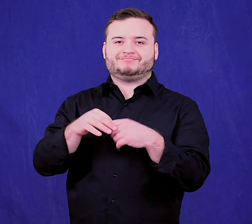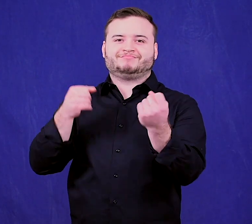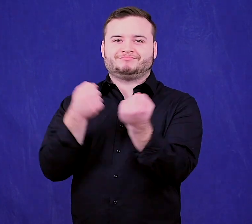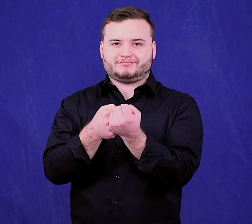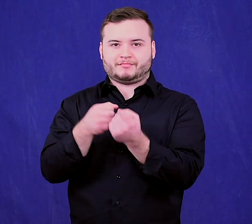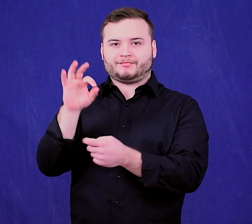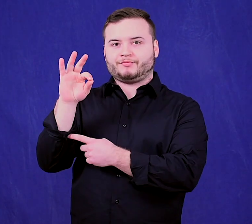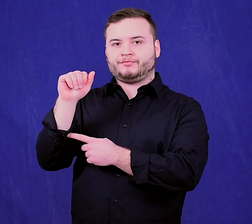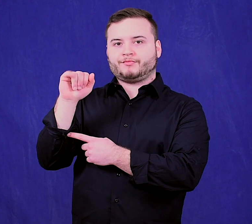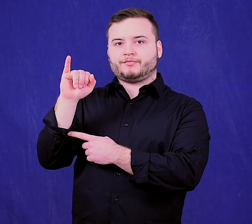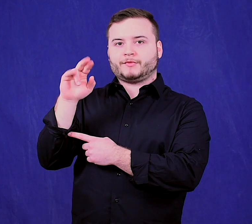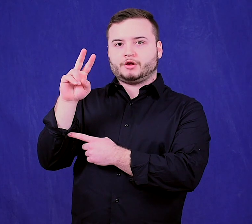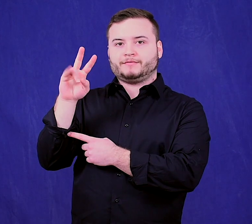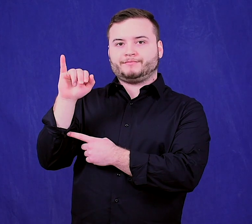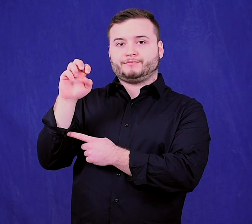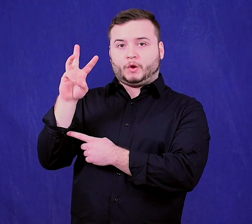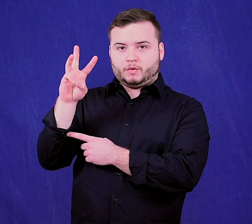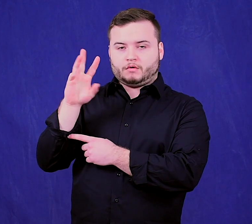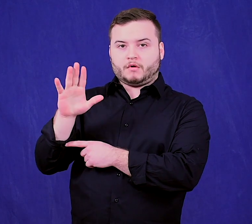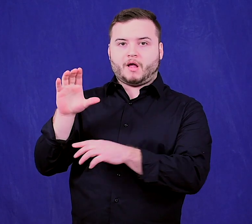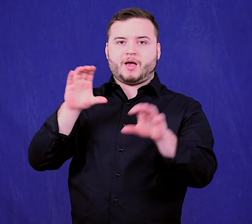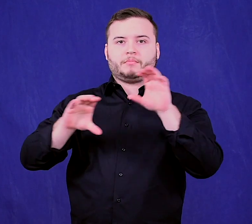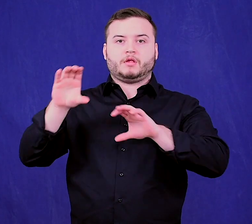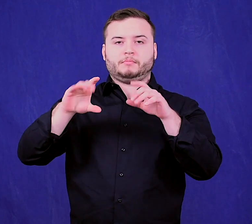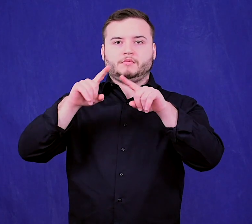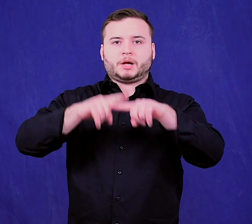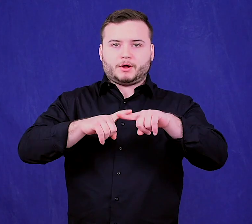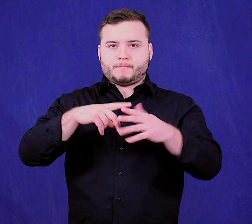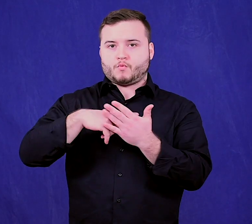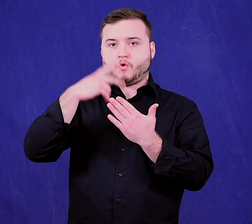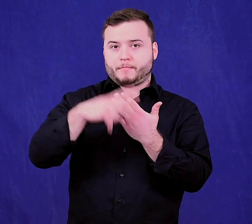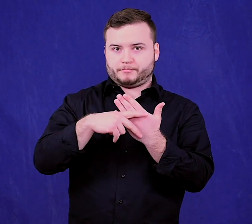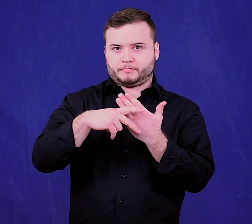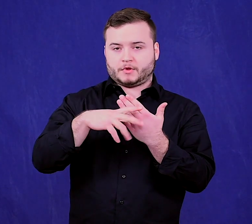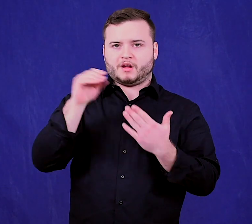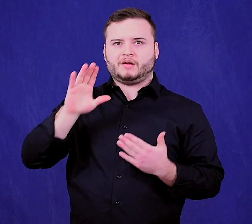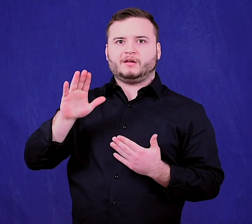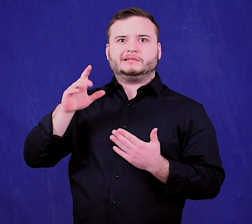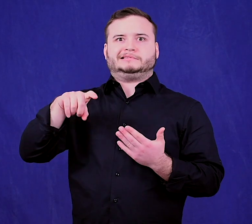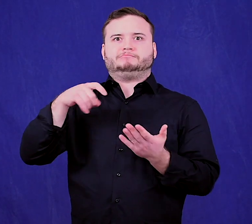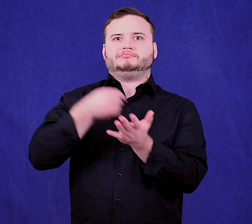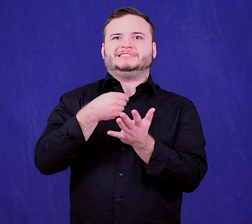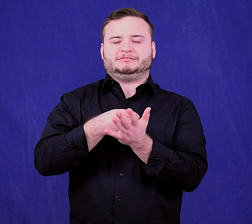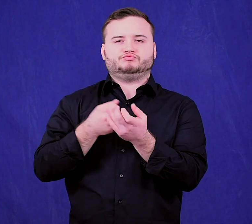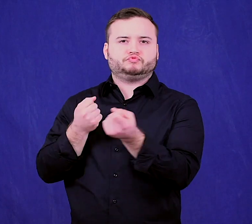Fairview’s Chemical Dependency Program and their need for funding.